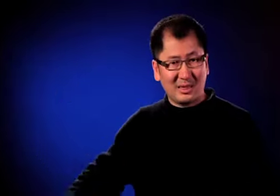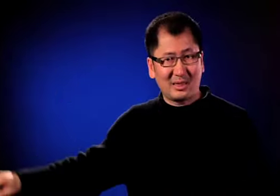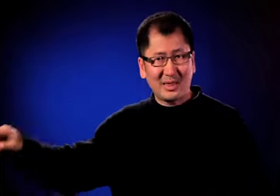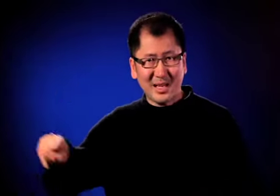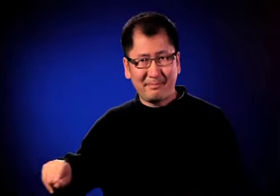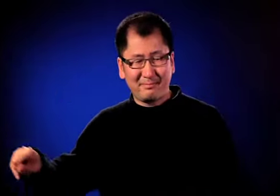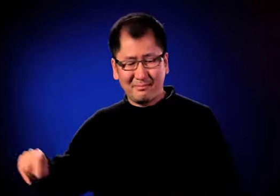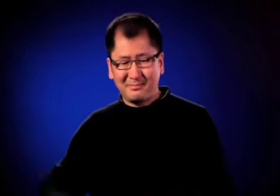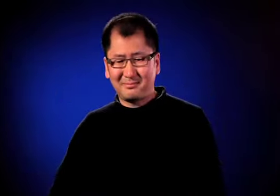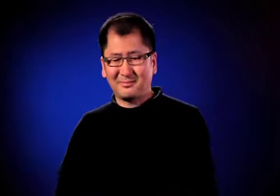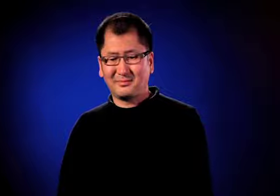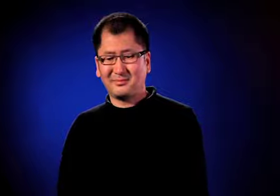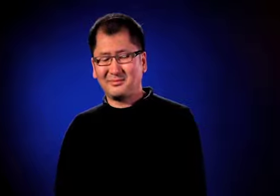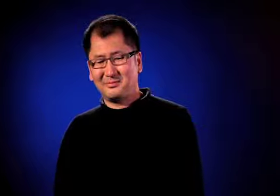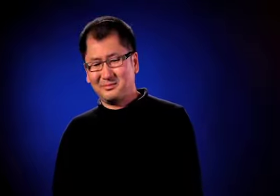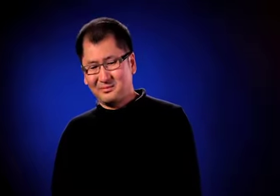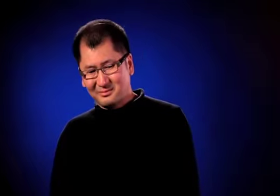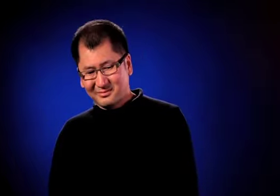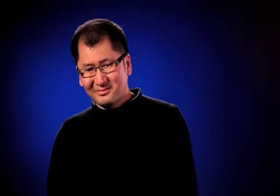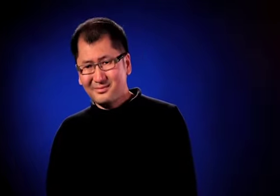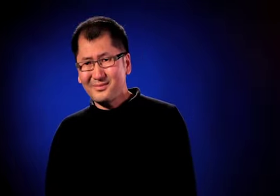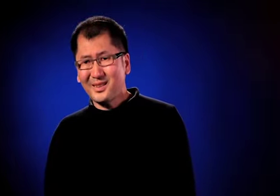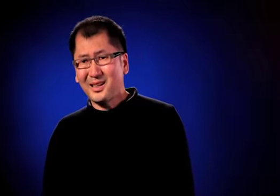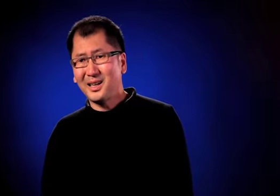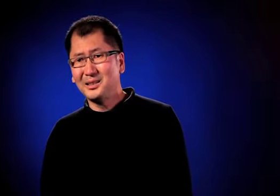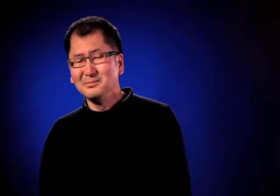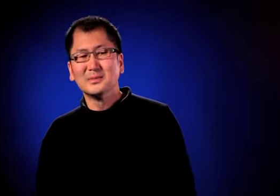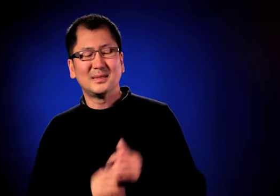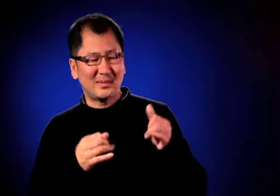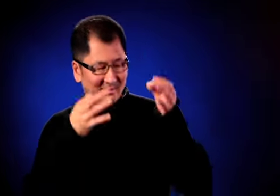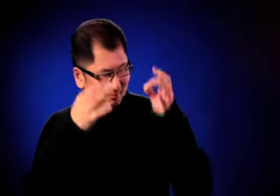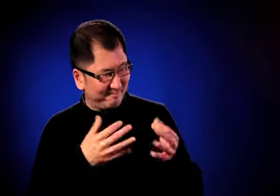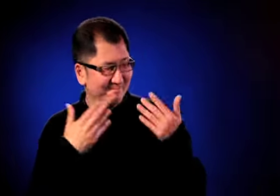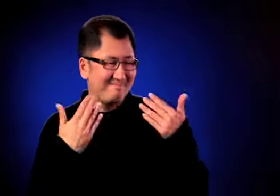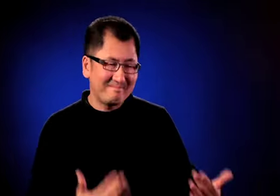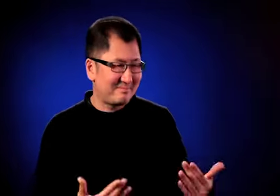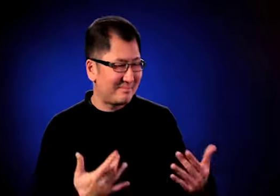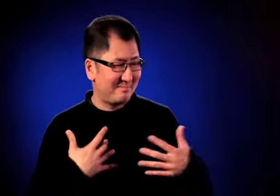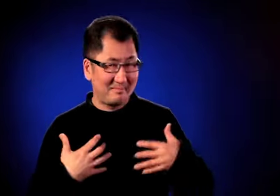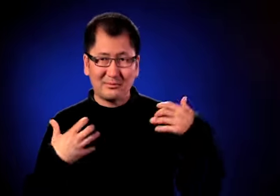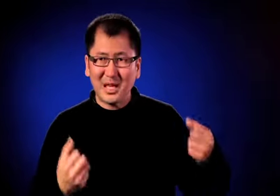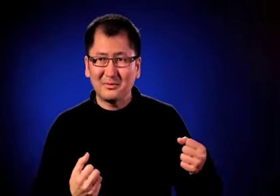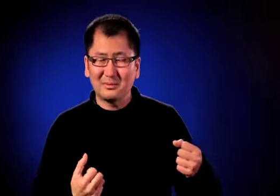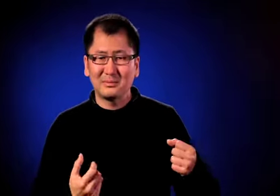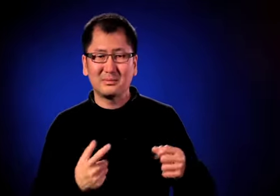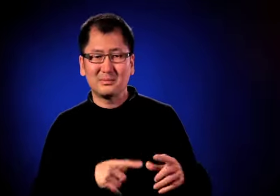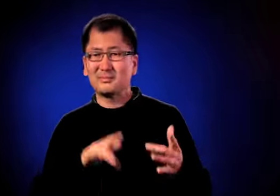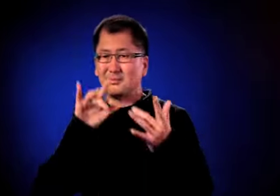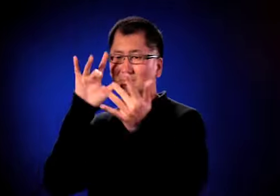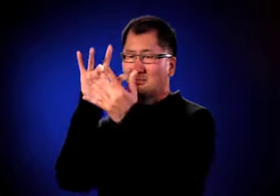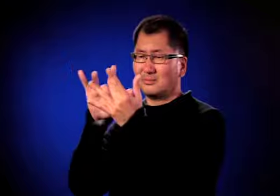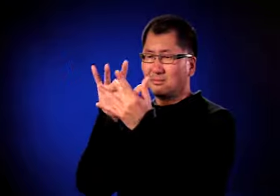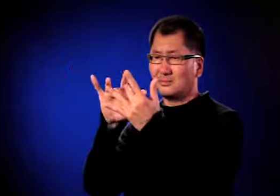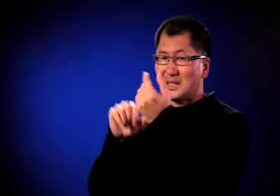But I thought no one should suffer like we suffered and I needed to do something for them so we decided to